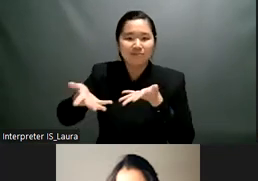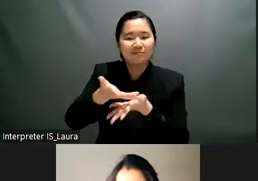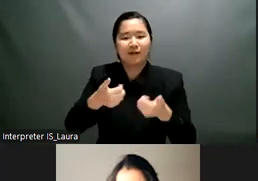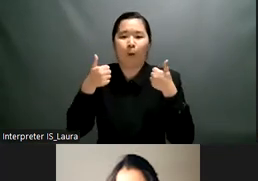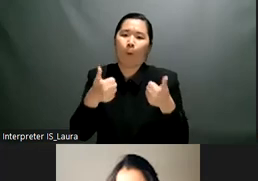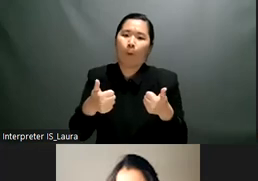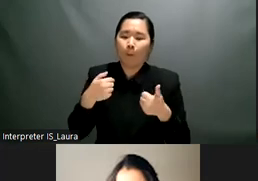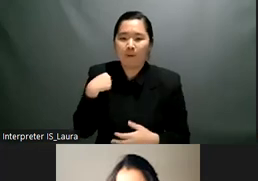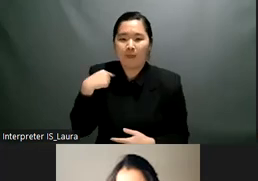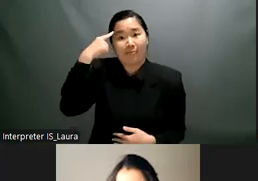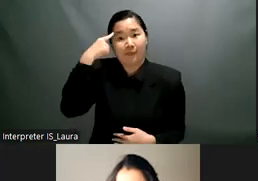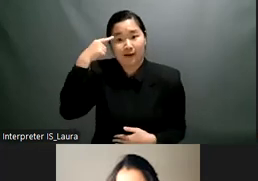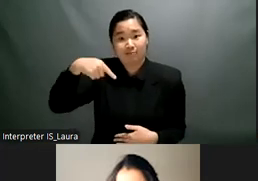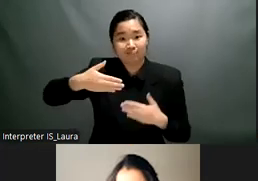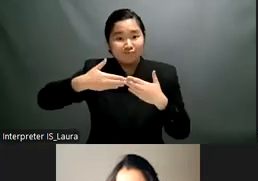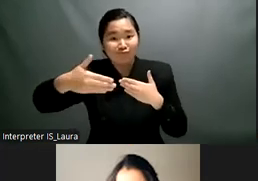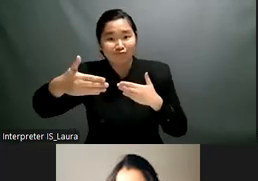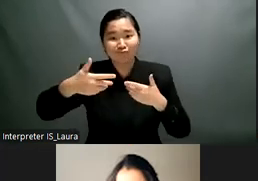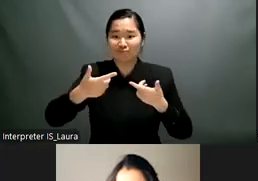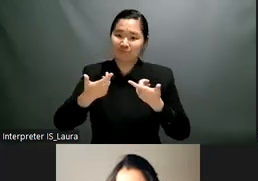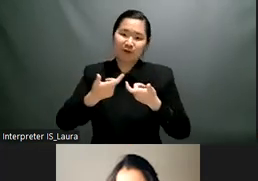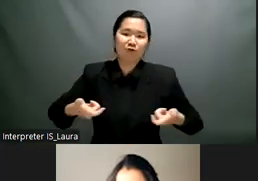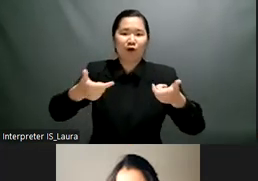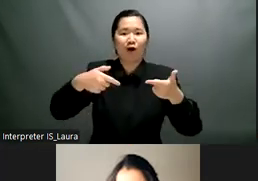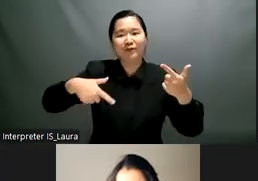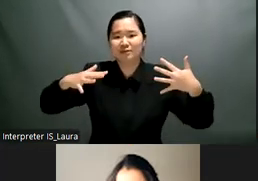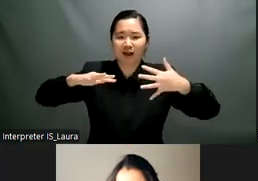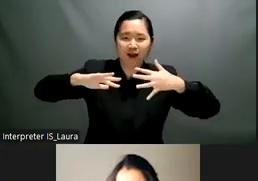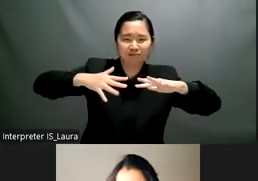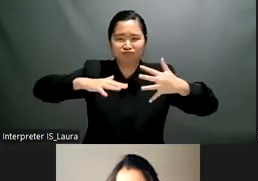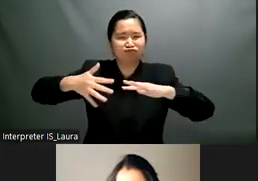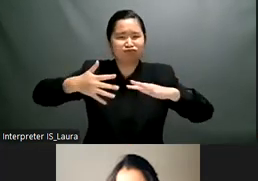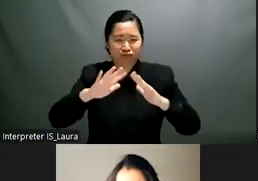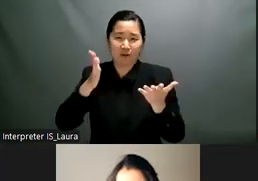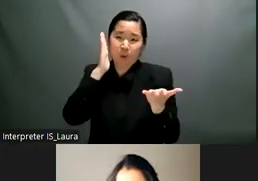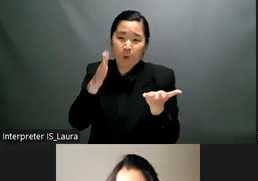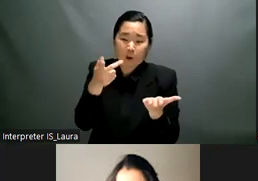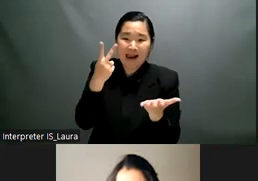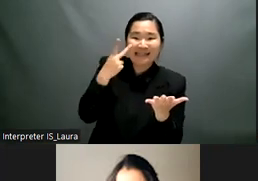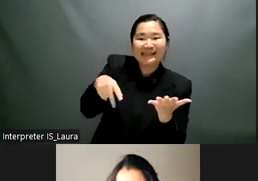institutionalization which is very key so when we're speaking about laws in countries that are